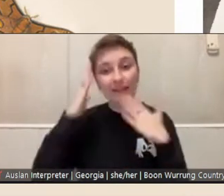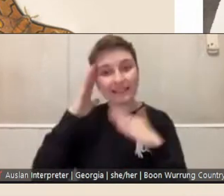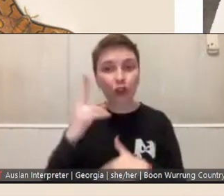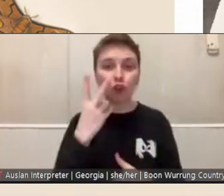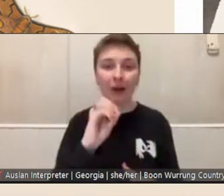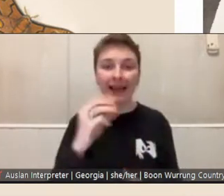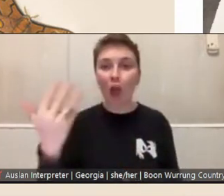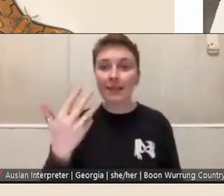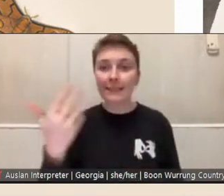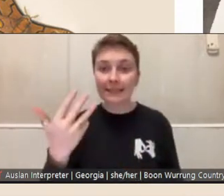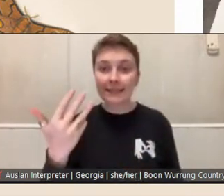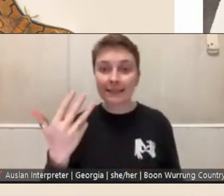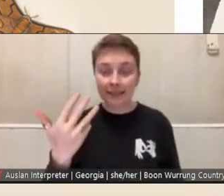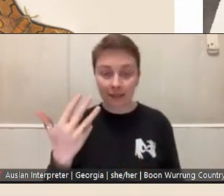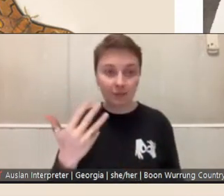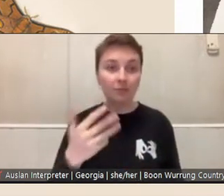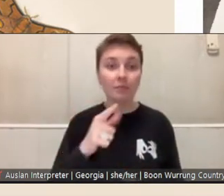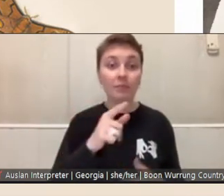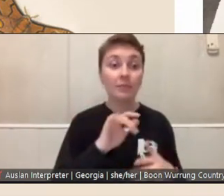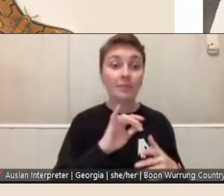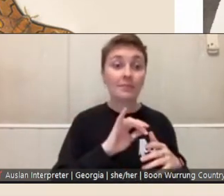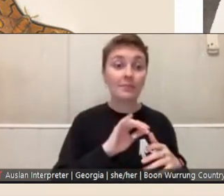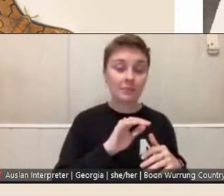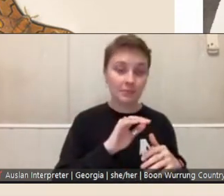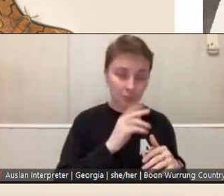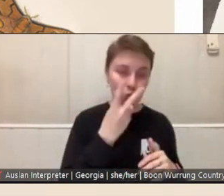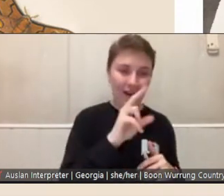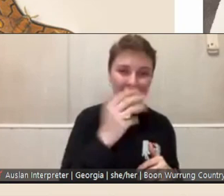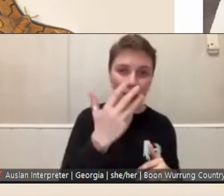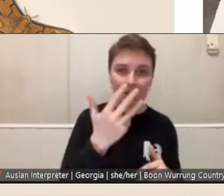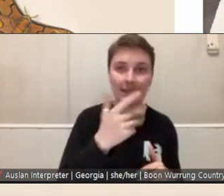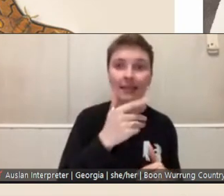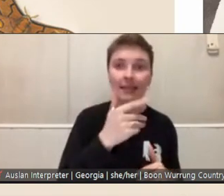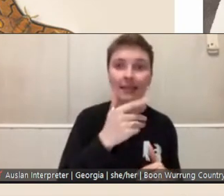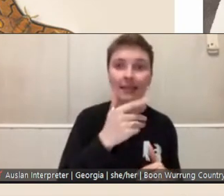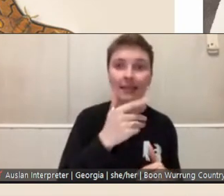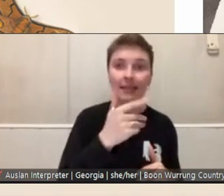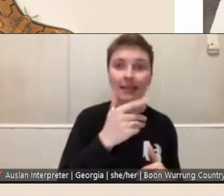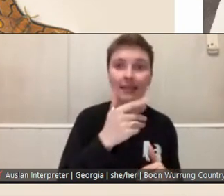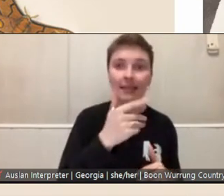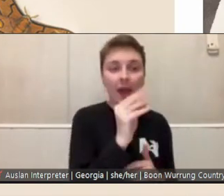were awarded it in 2019, and then spread the